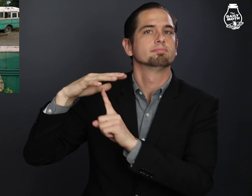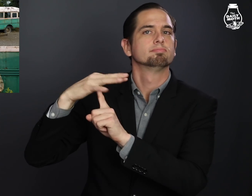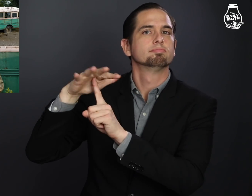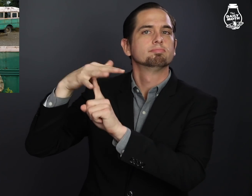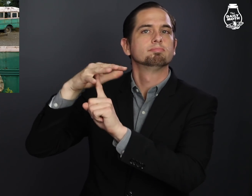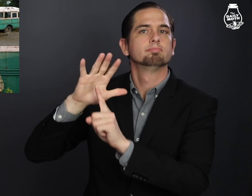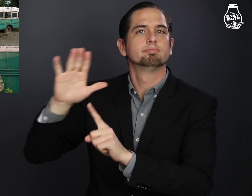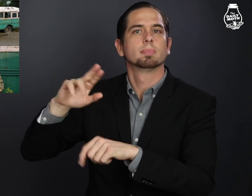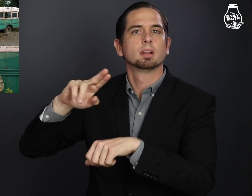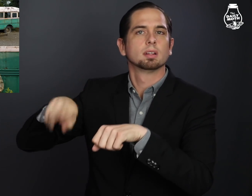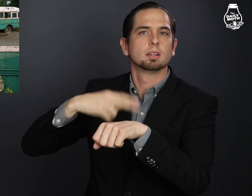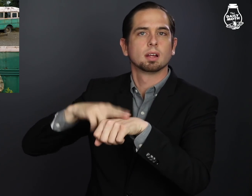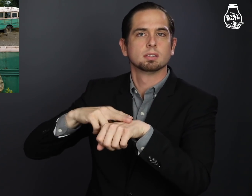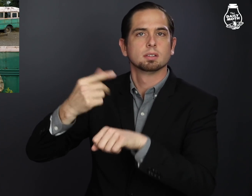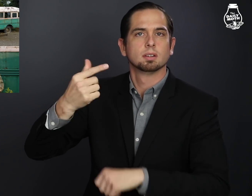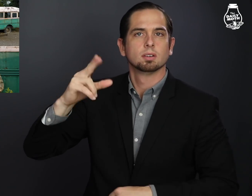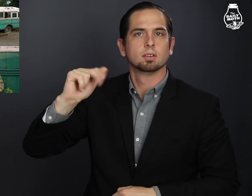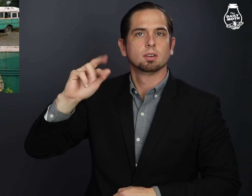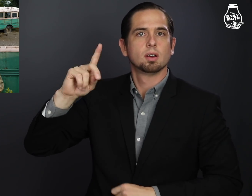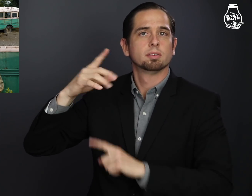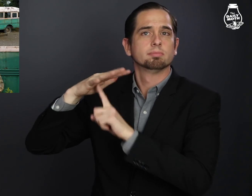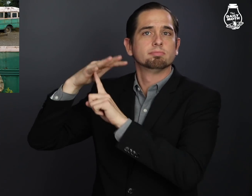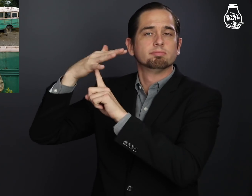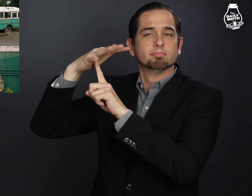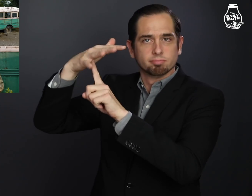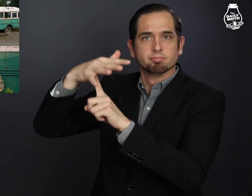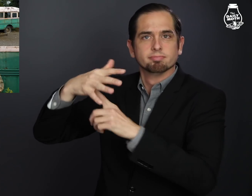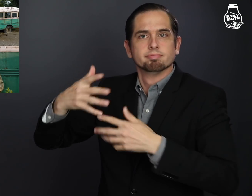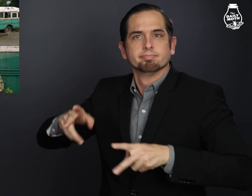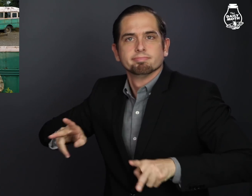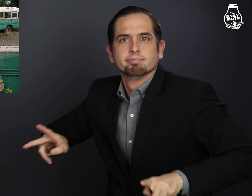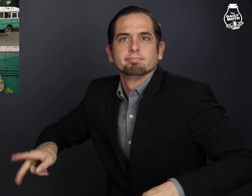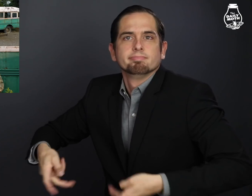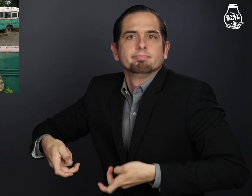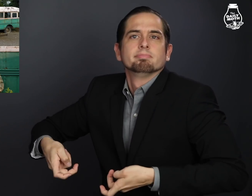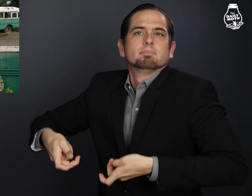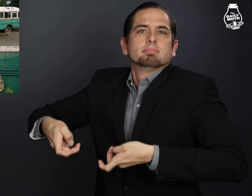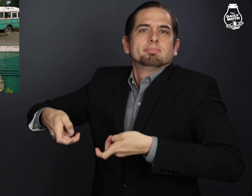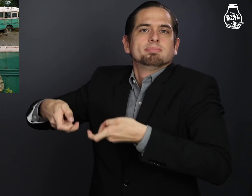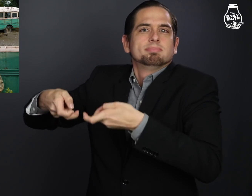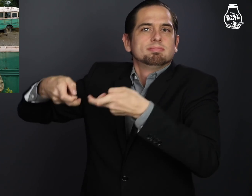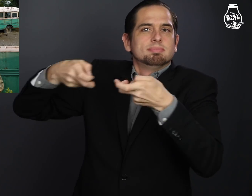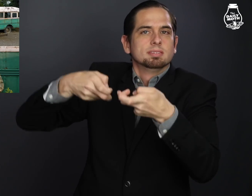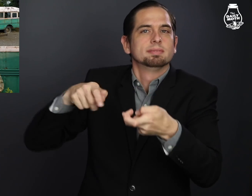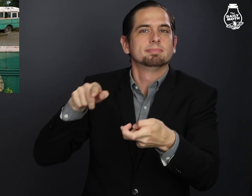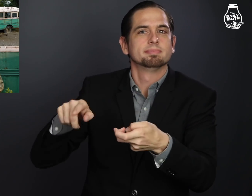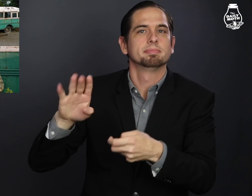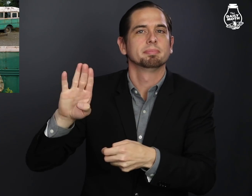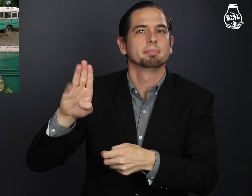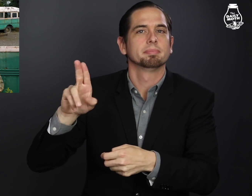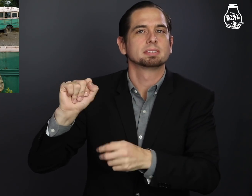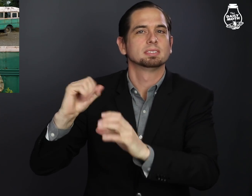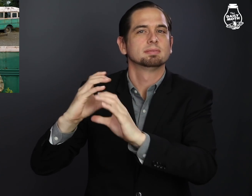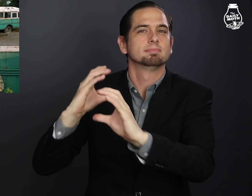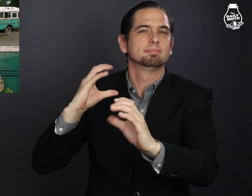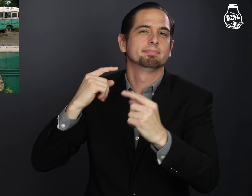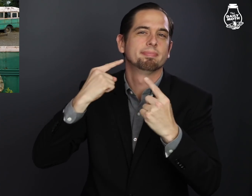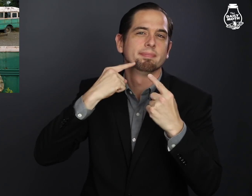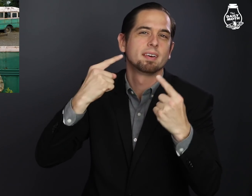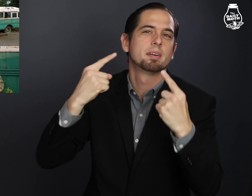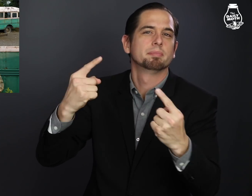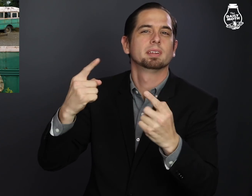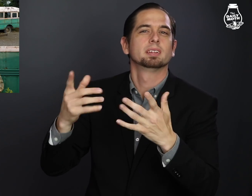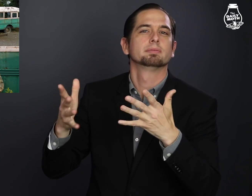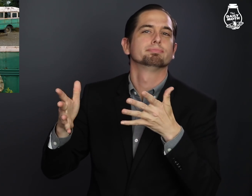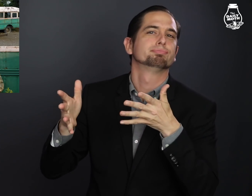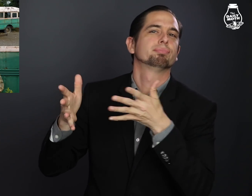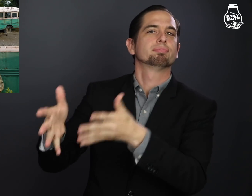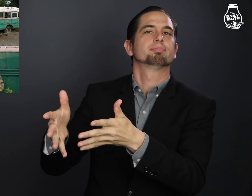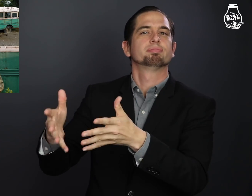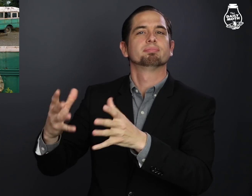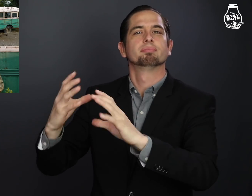a National Guard helicopter lifted up a famous abandoned